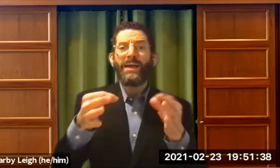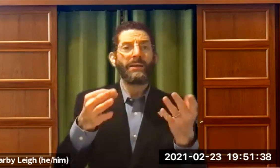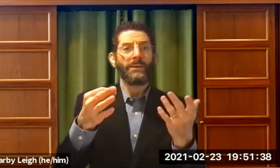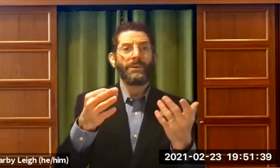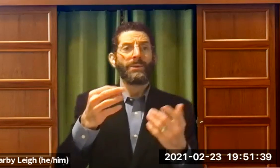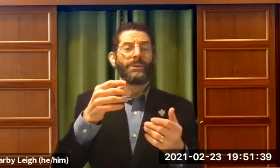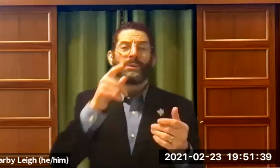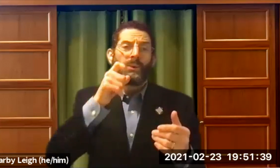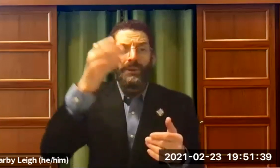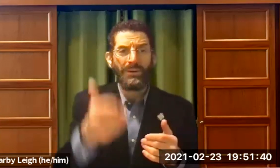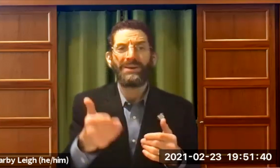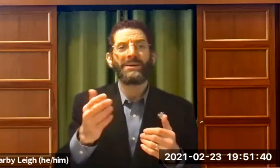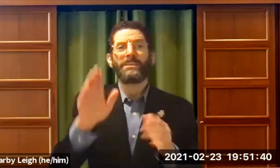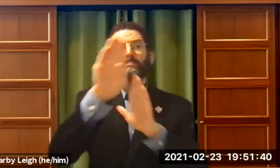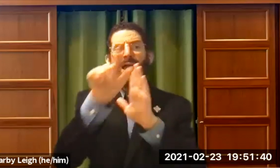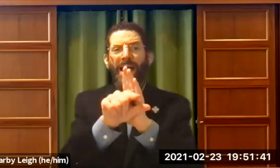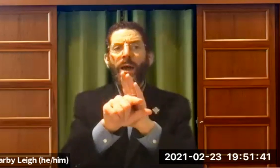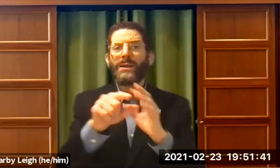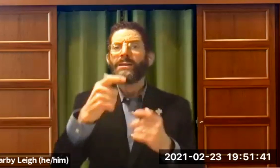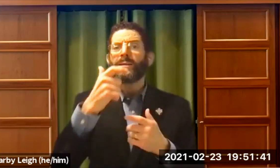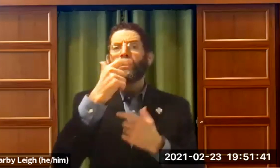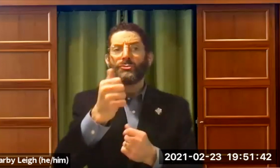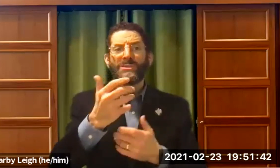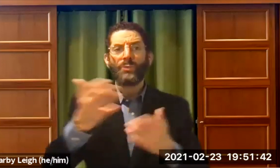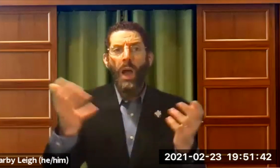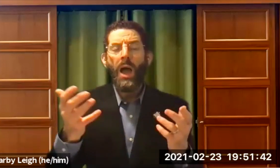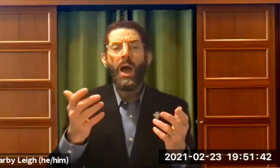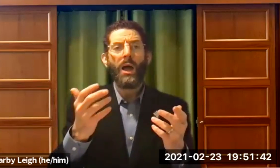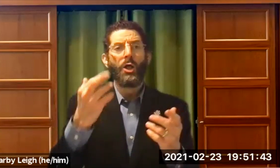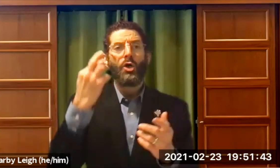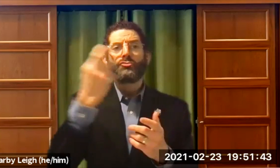And explain who you are, what your background is, what your